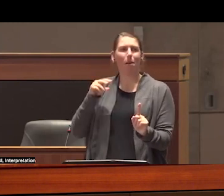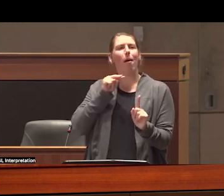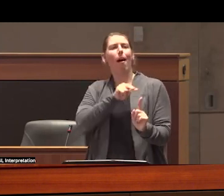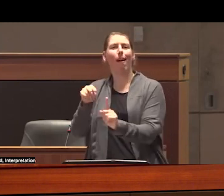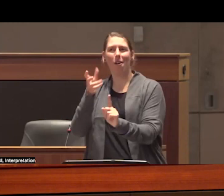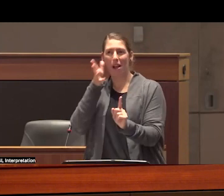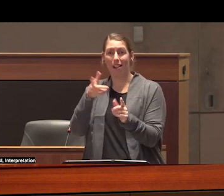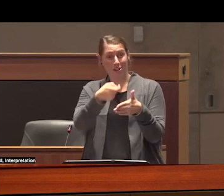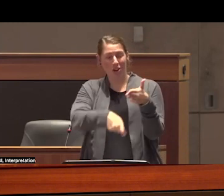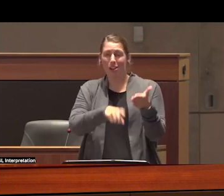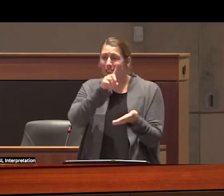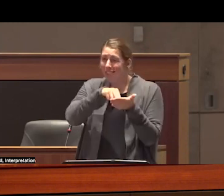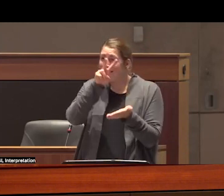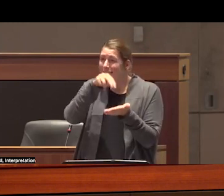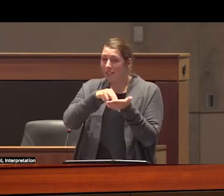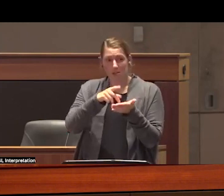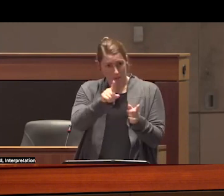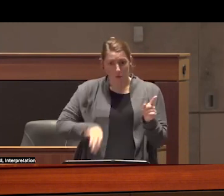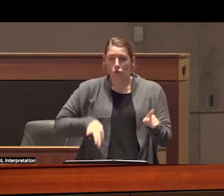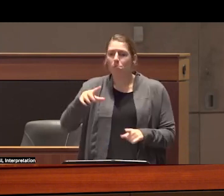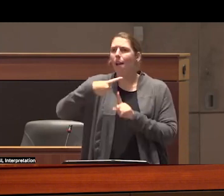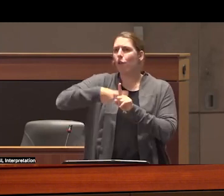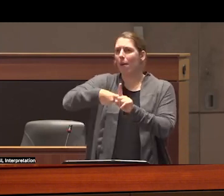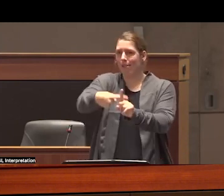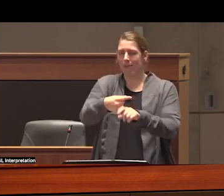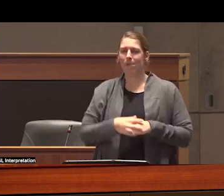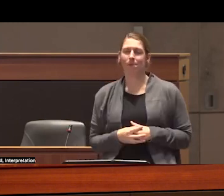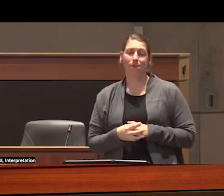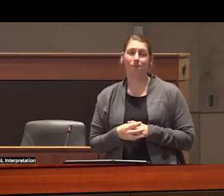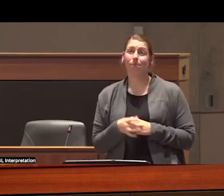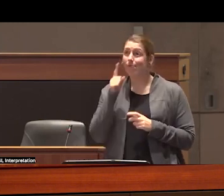may charge workers thousands of dollars out of pocket each month and for more information on